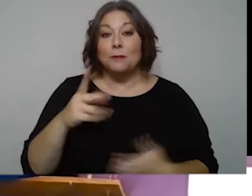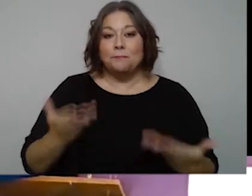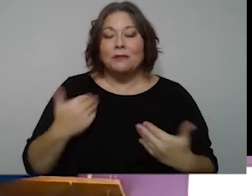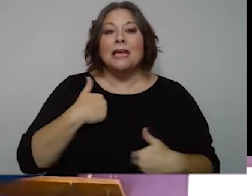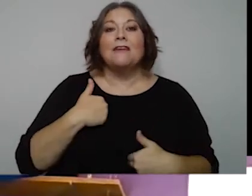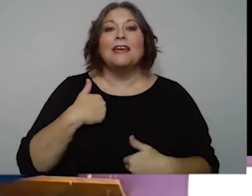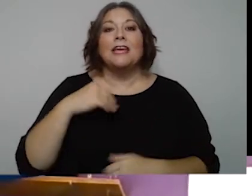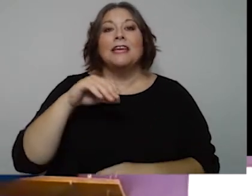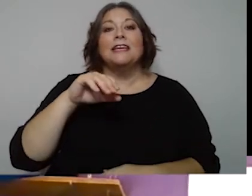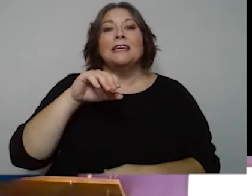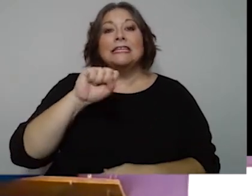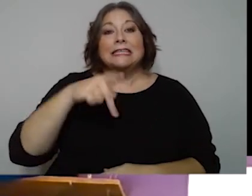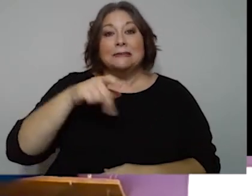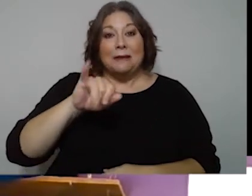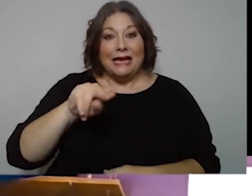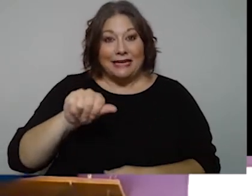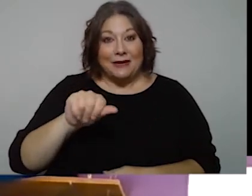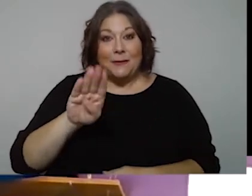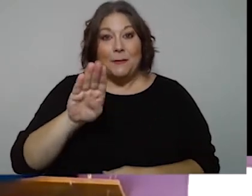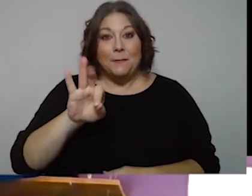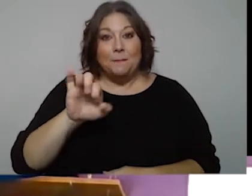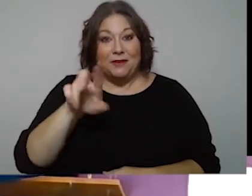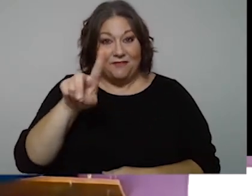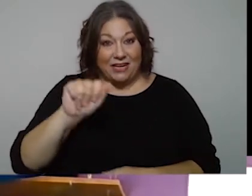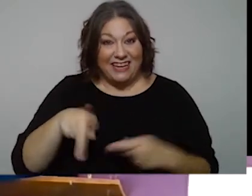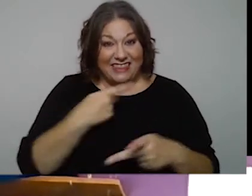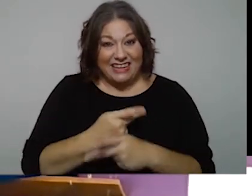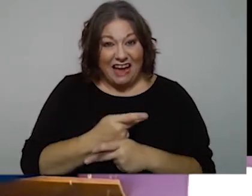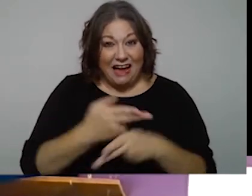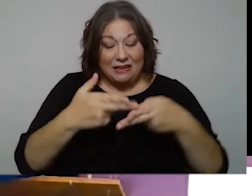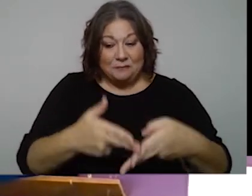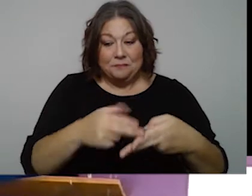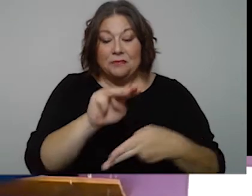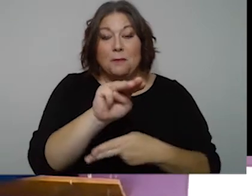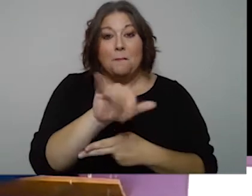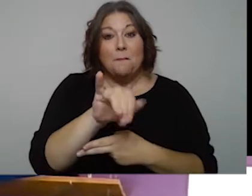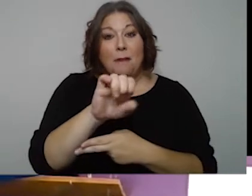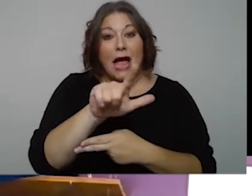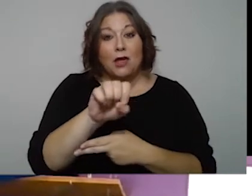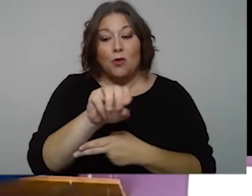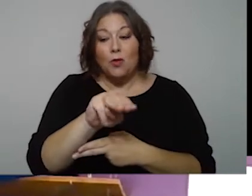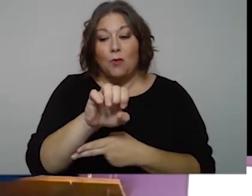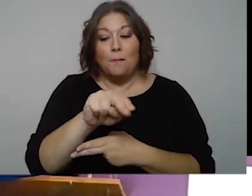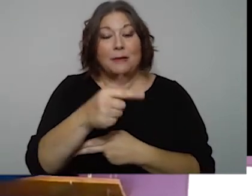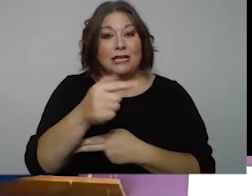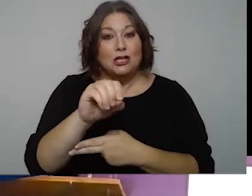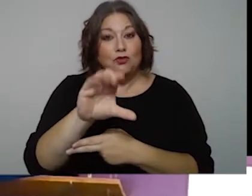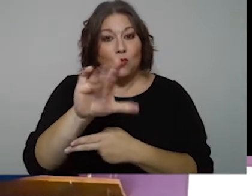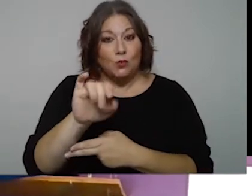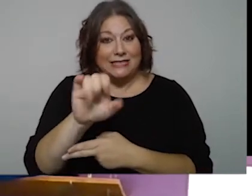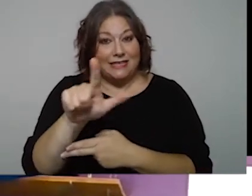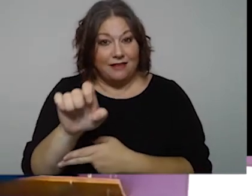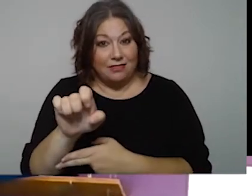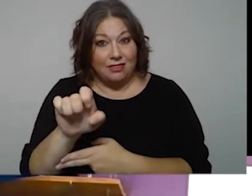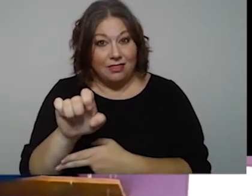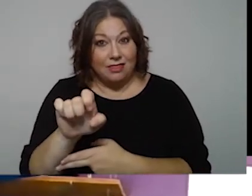Bethany: Okay. So I have spina bifida; the form i have is called myelomeningocele,